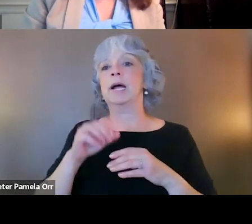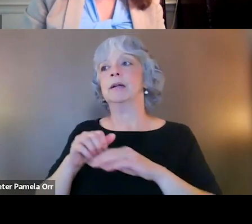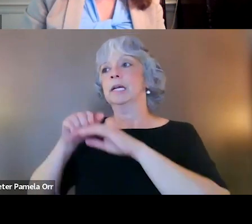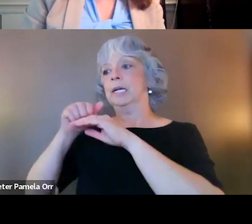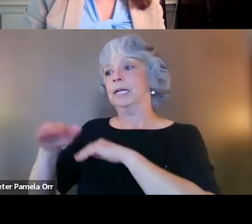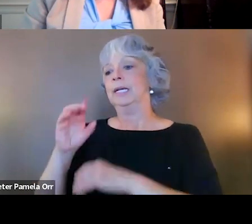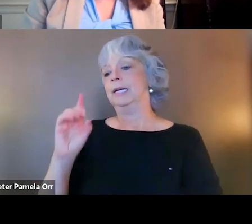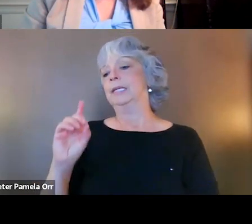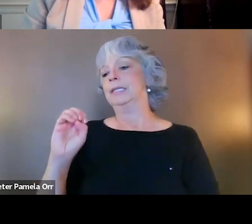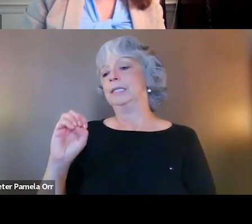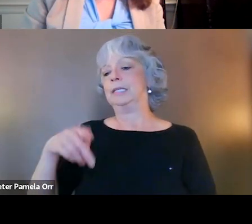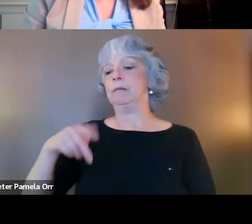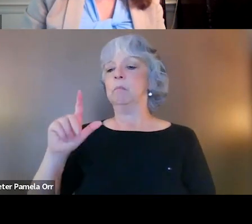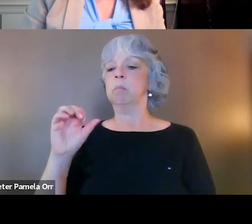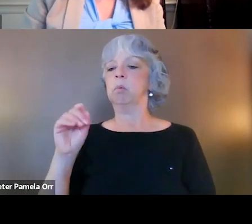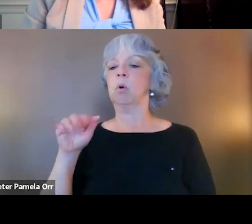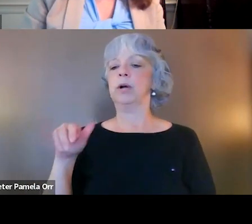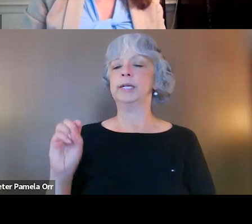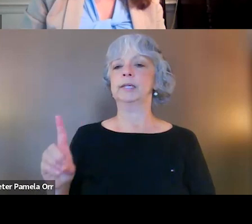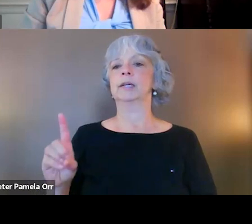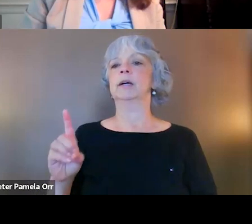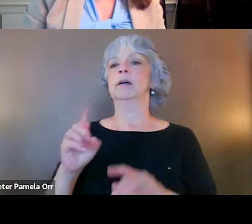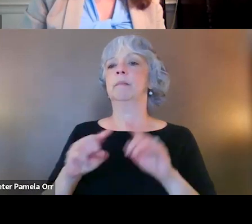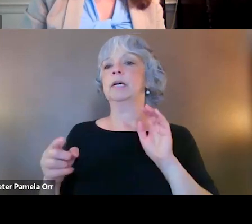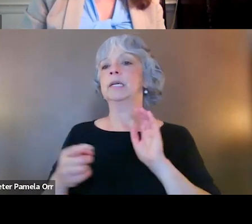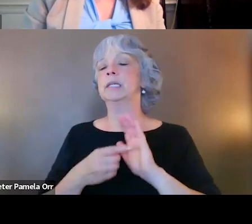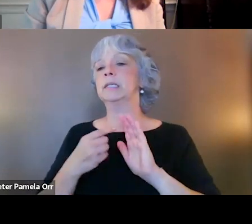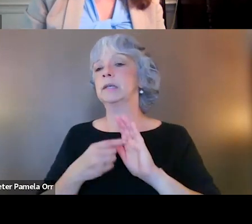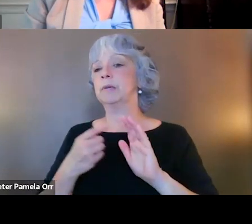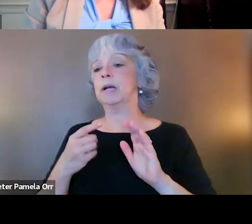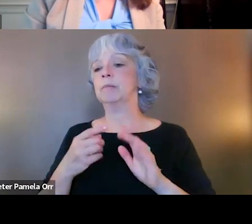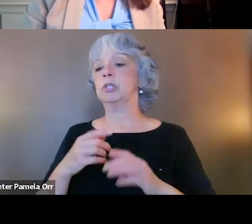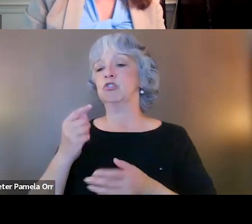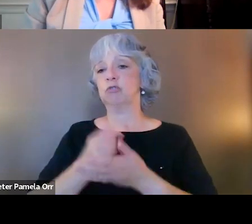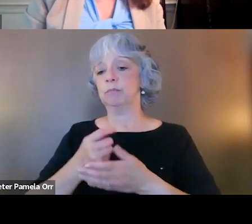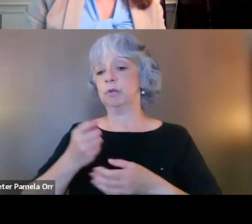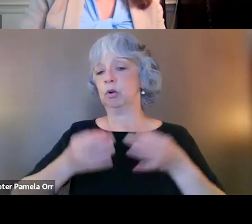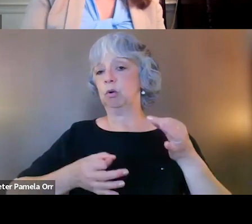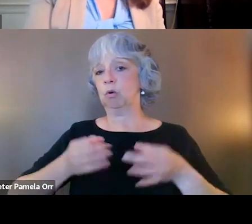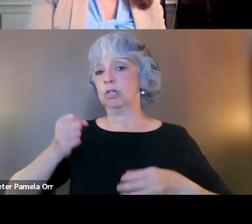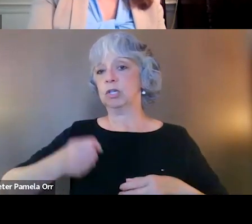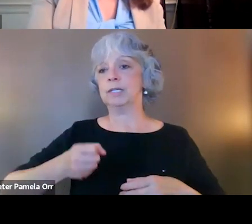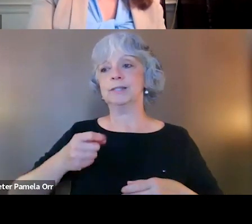It's still worth enrolling and finding out. But in that case, sometimes treatment court judges have said, we can't offer them VA healthcare